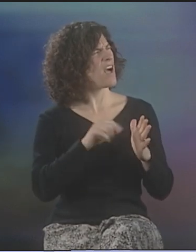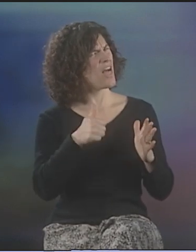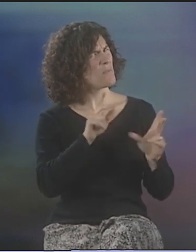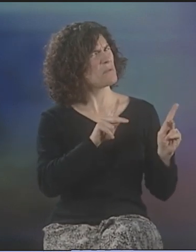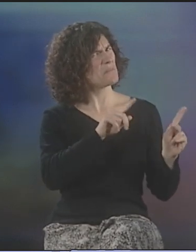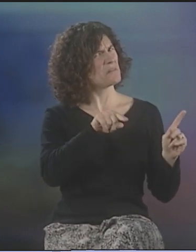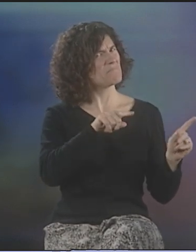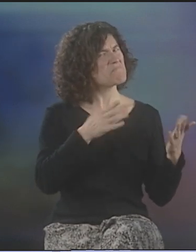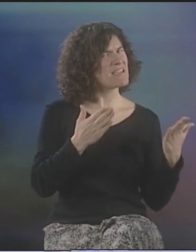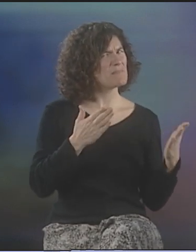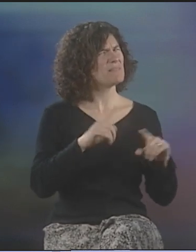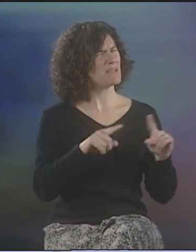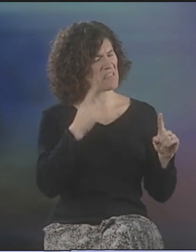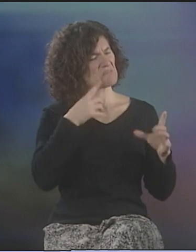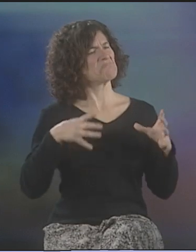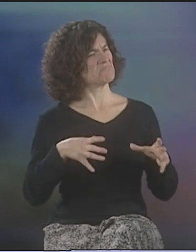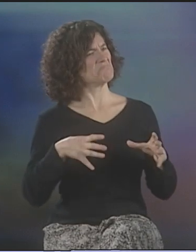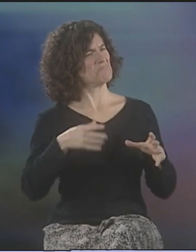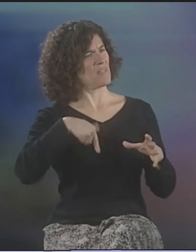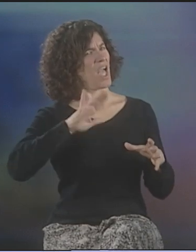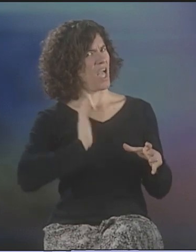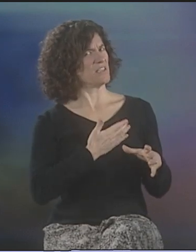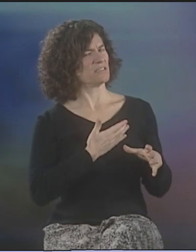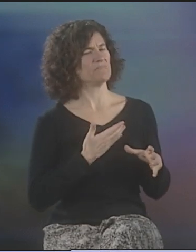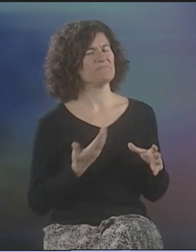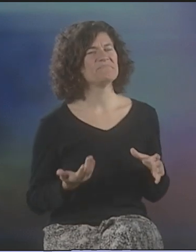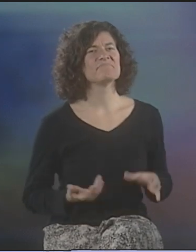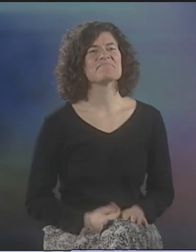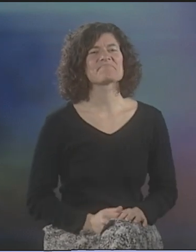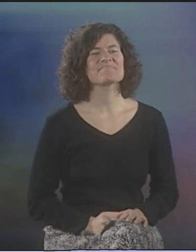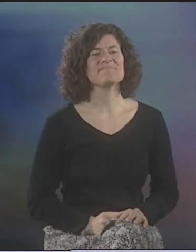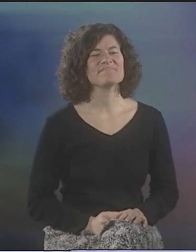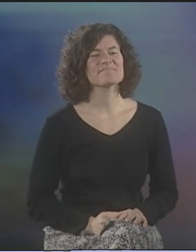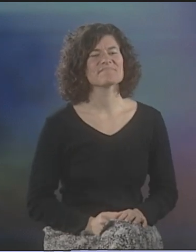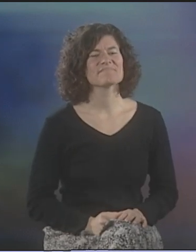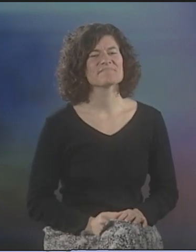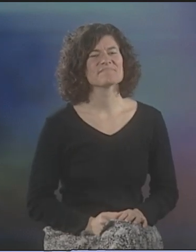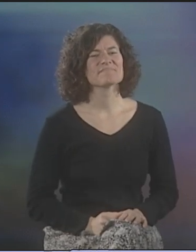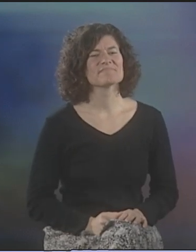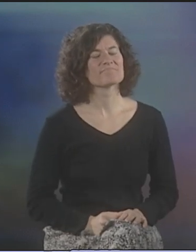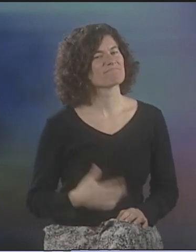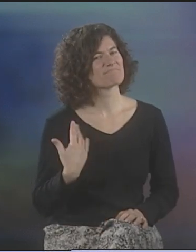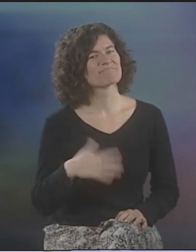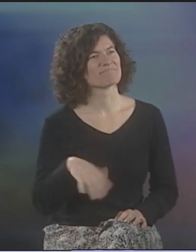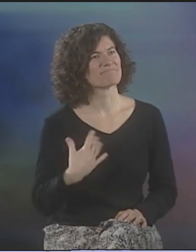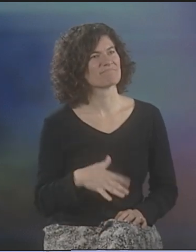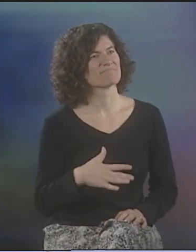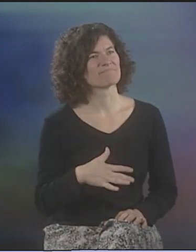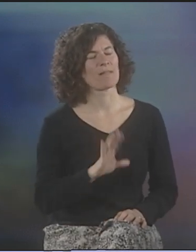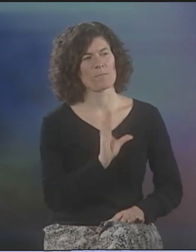I THINK SOMETIMES OTHER PEOPLE MAY HAVE JOINED, BUT THIS WAS OUR CORE GROUP THAT TENDED TO SHOW UP.